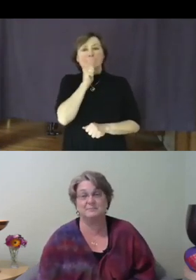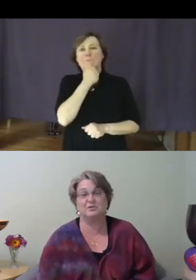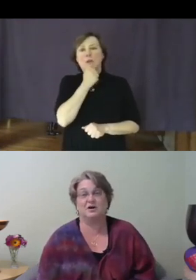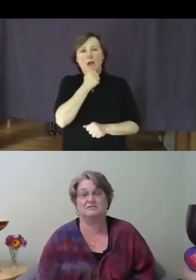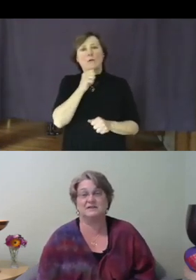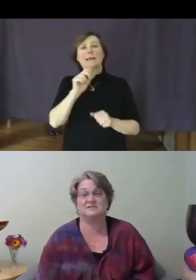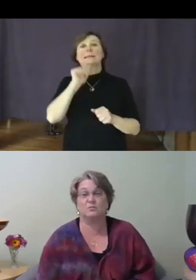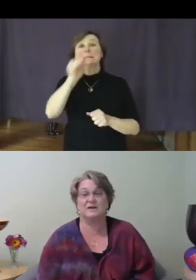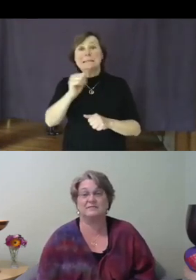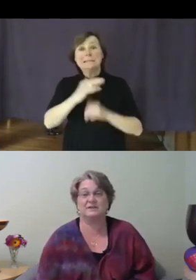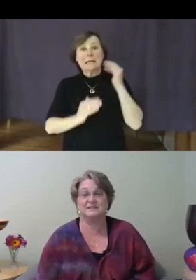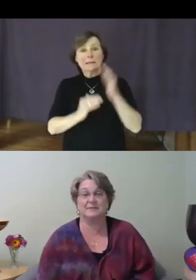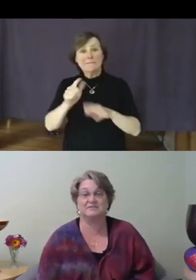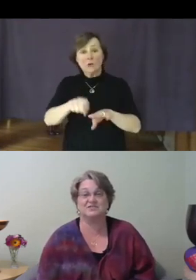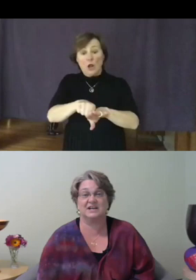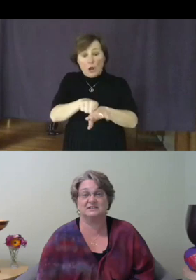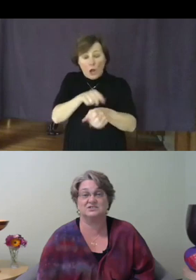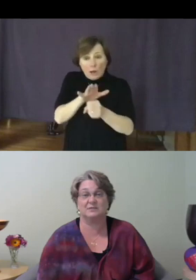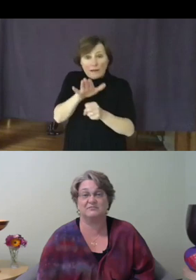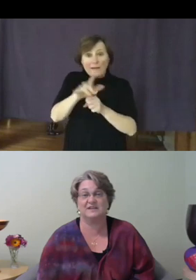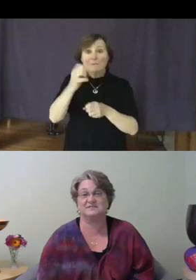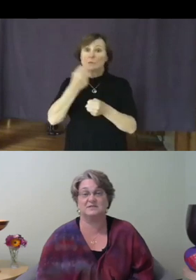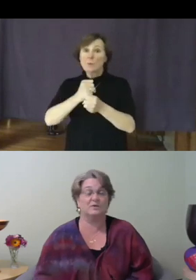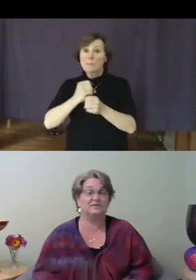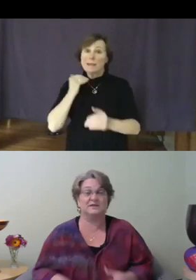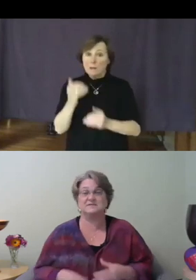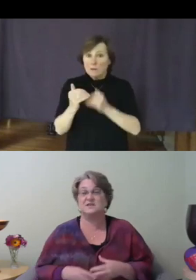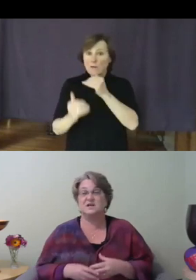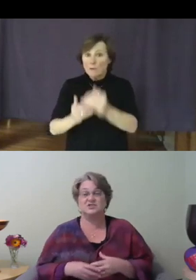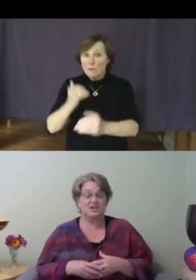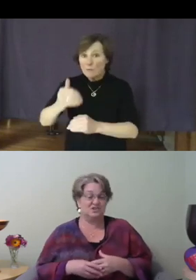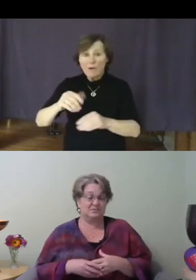progress on whatever adaptive challenge I'm facing. Whether it's changing my